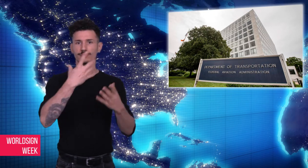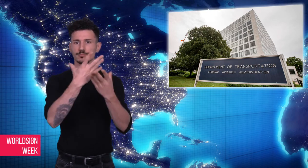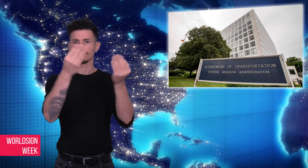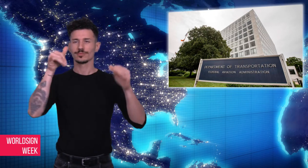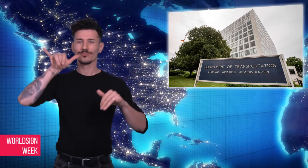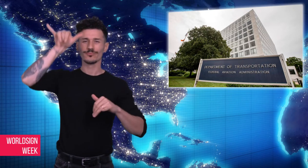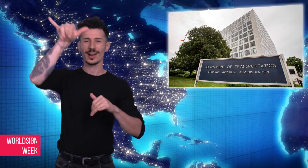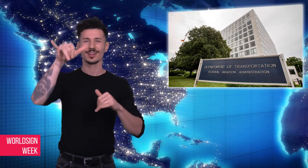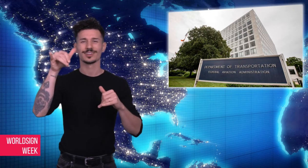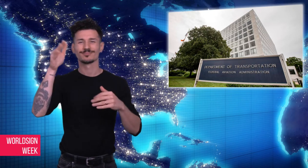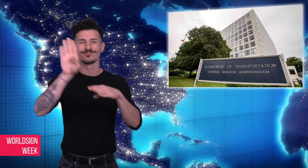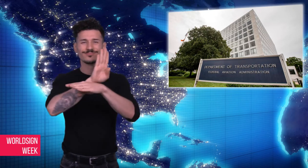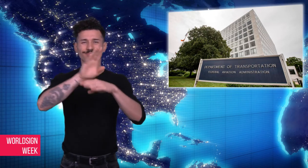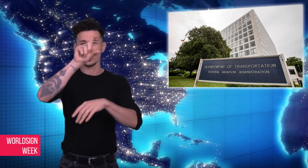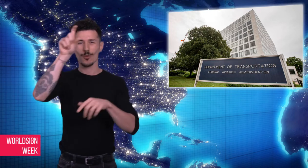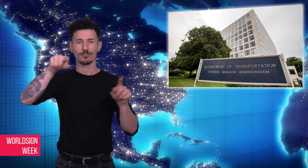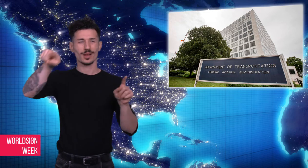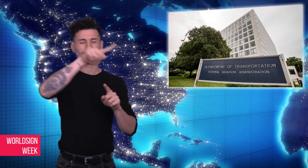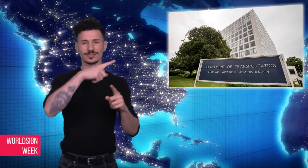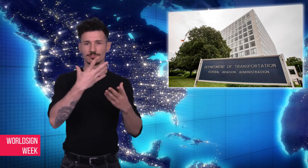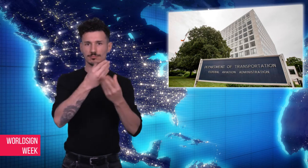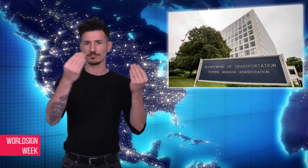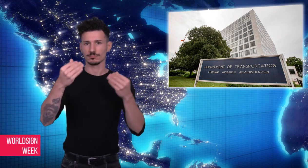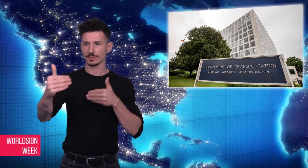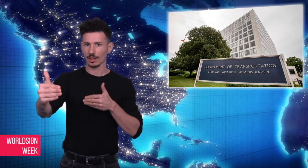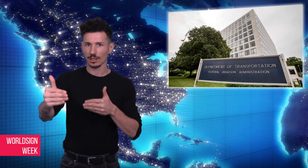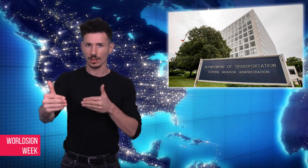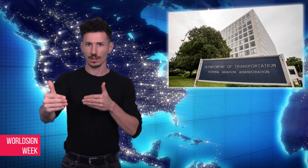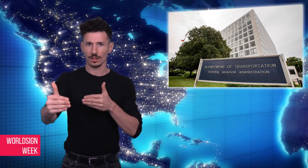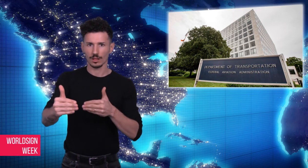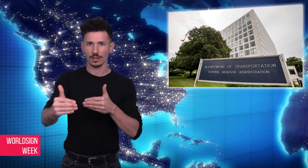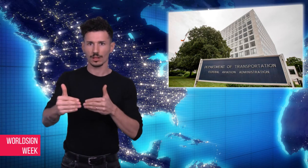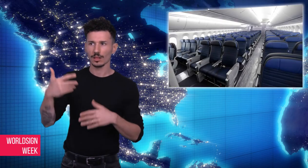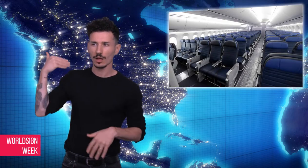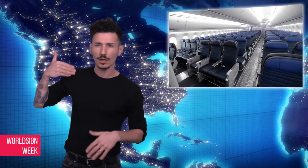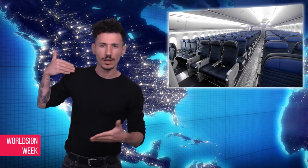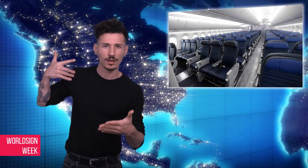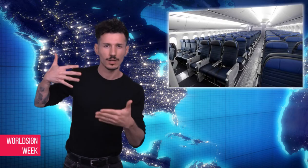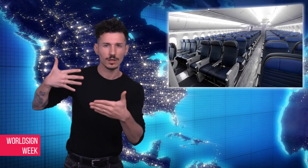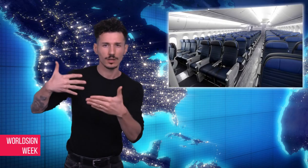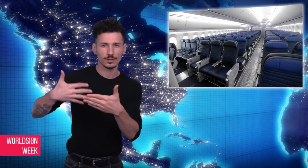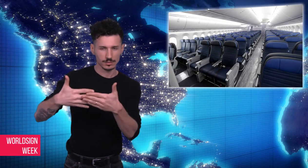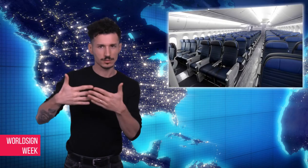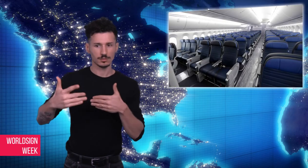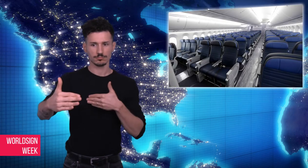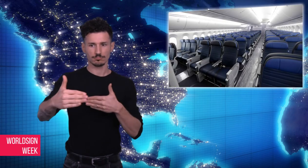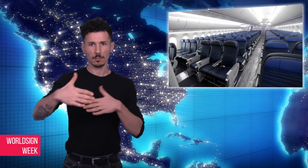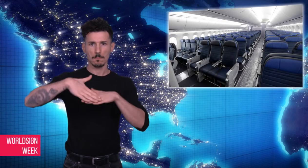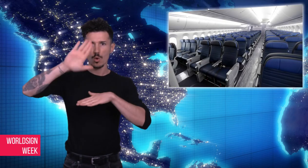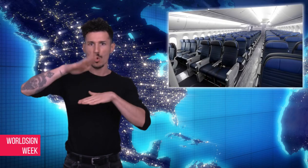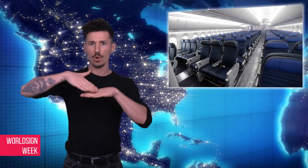size of legroom in their planes. What was standard in